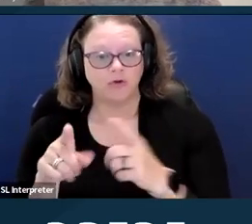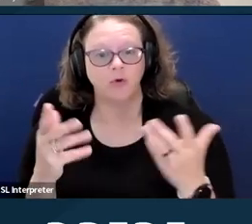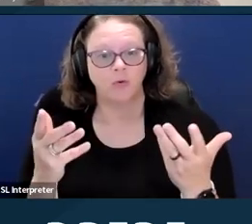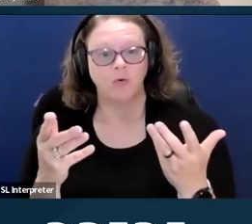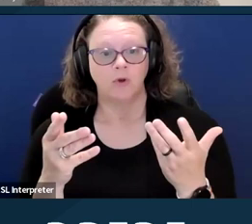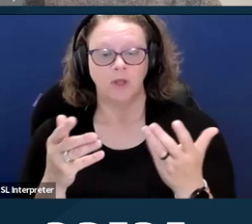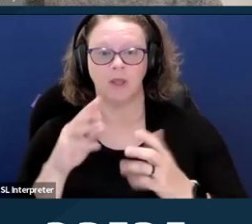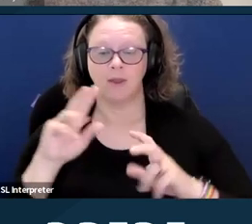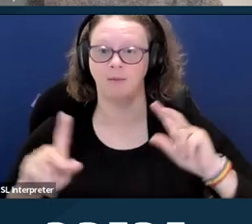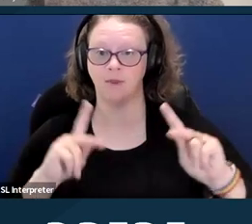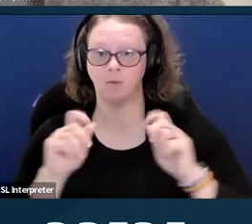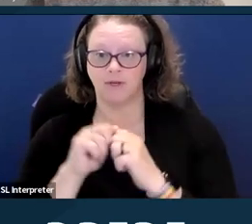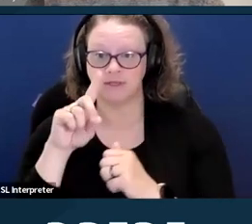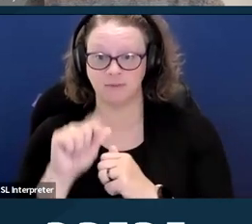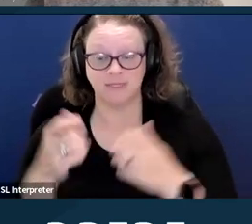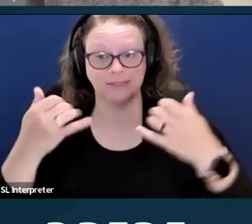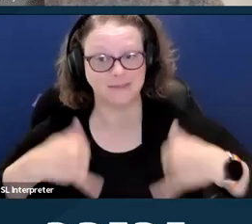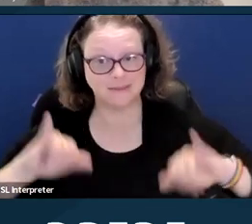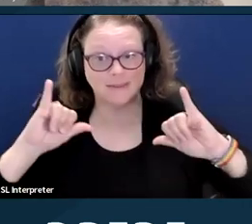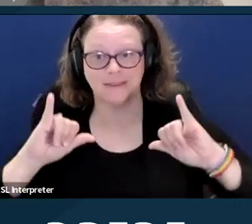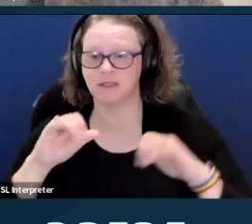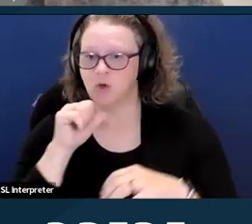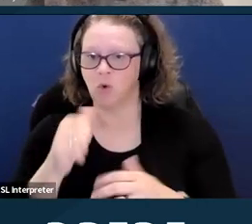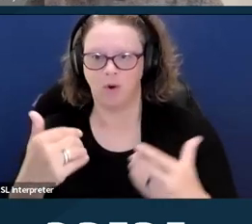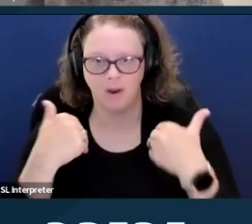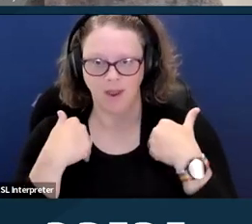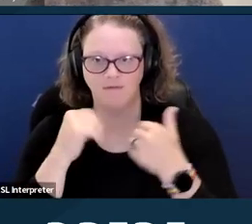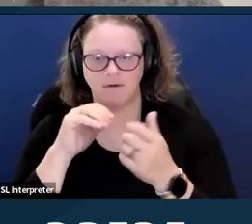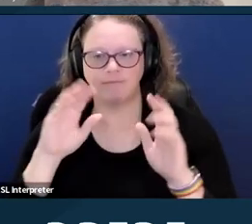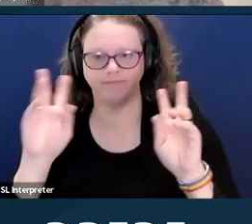people with disabilities still do not have marriage equality